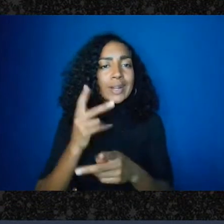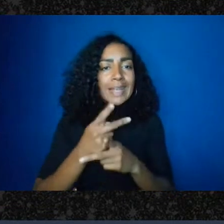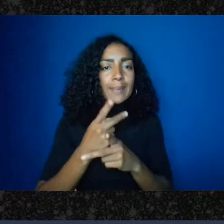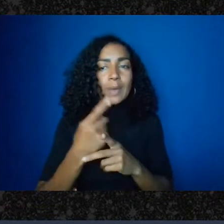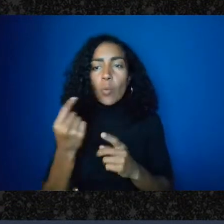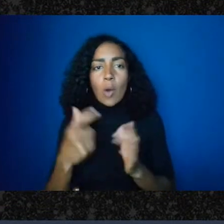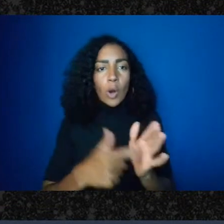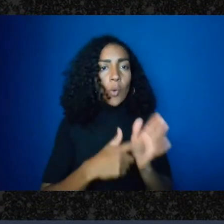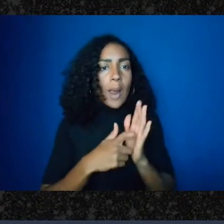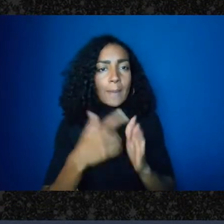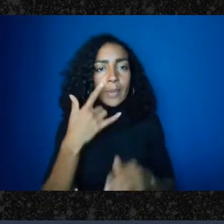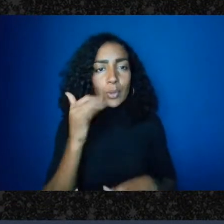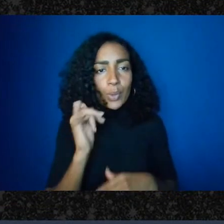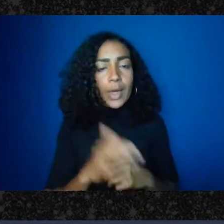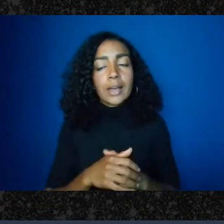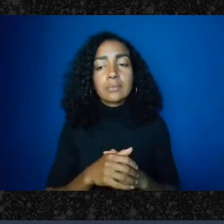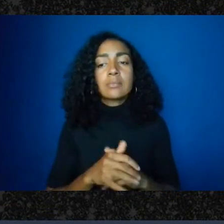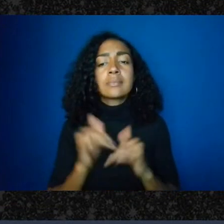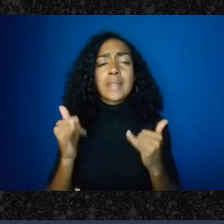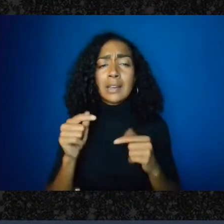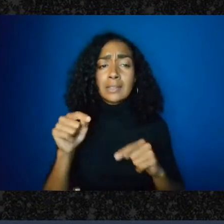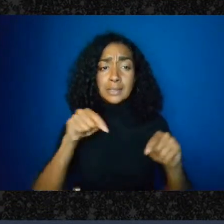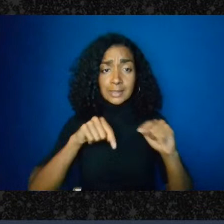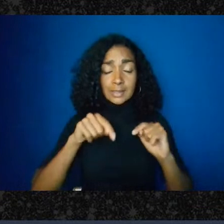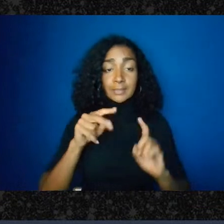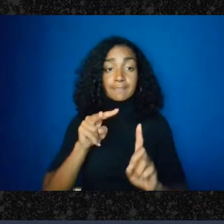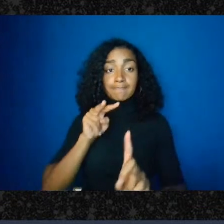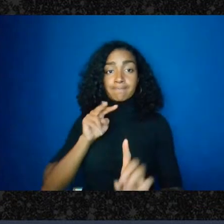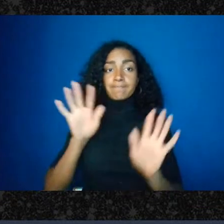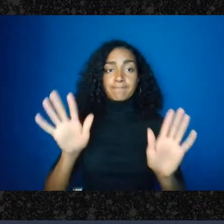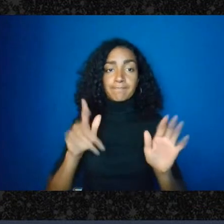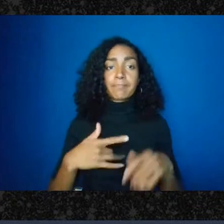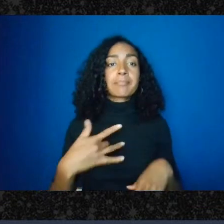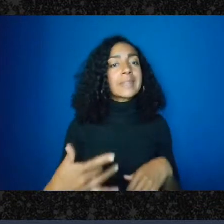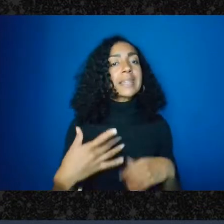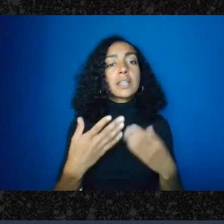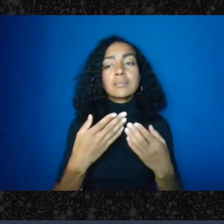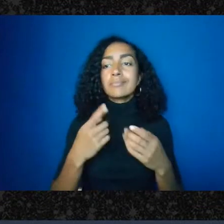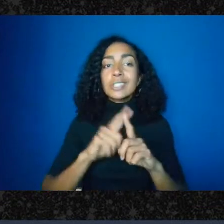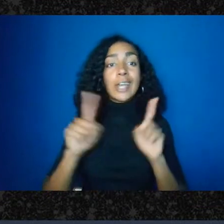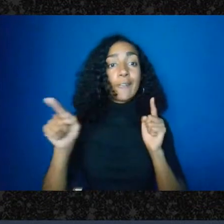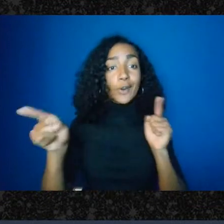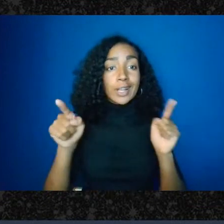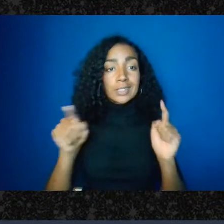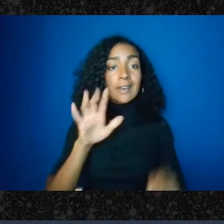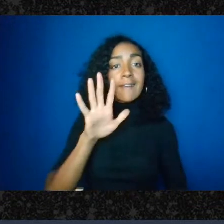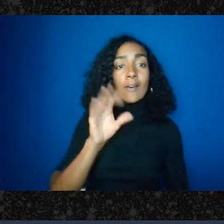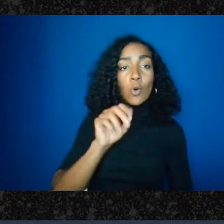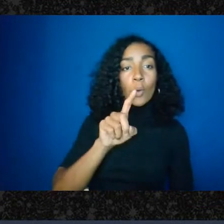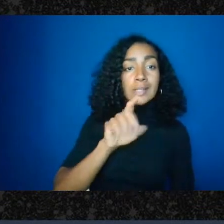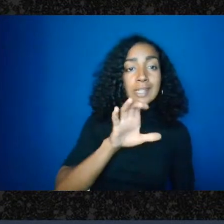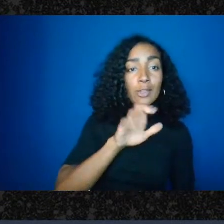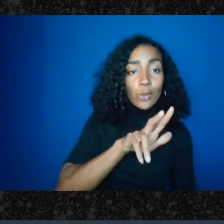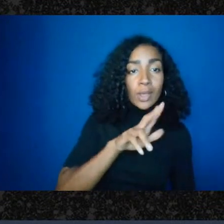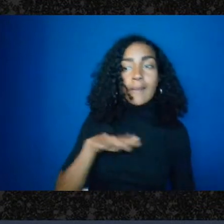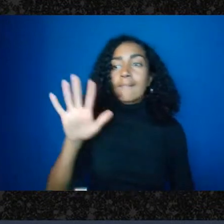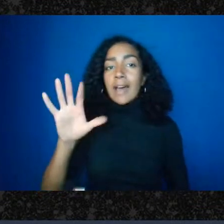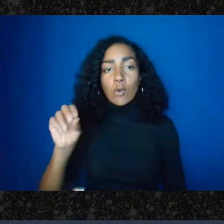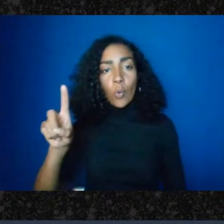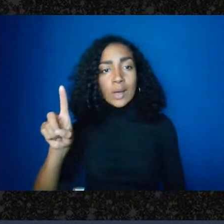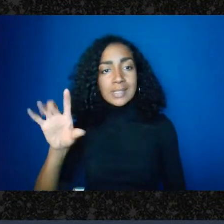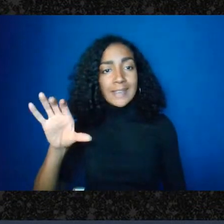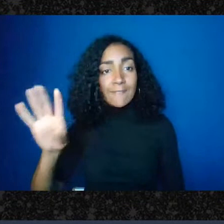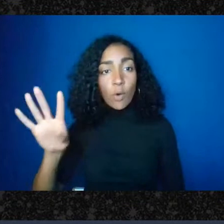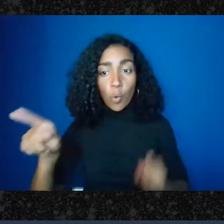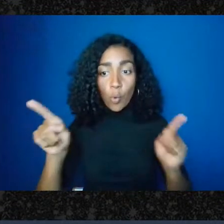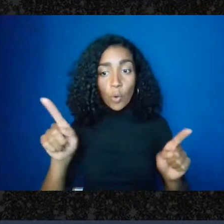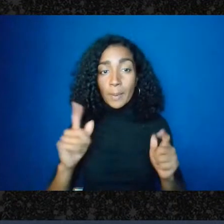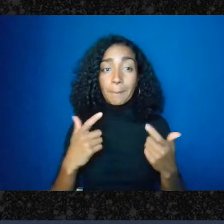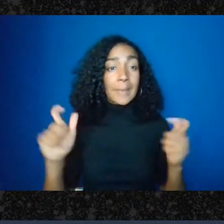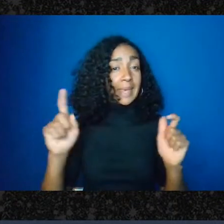to take a step back you know the general differences between a 501c3 and a 501c4 - 501c4s